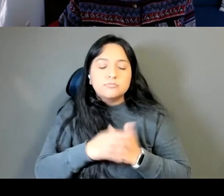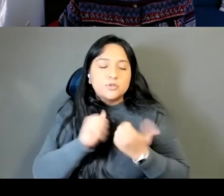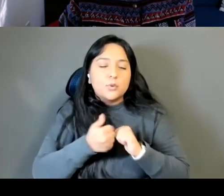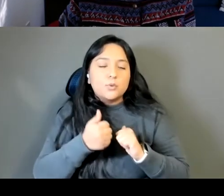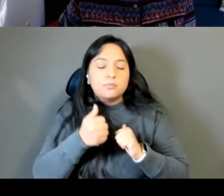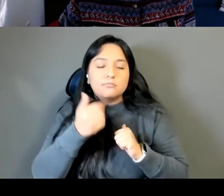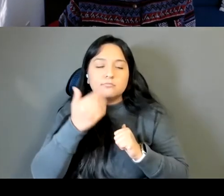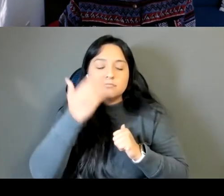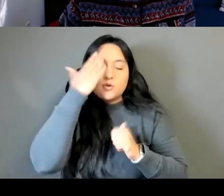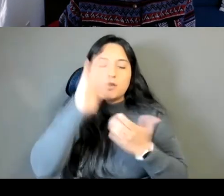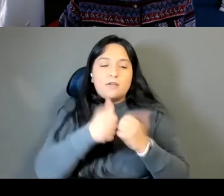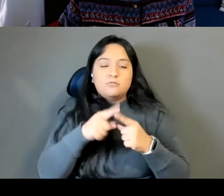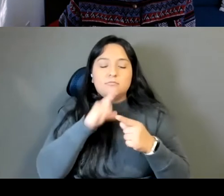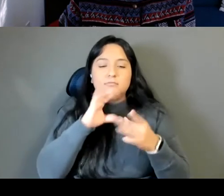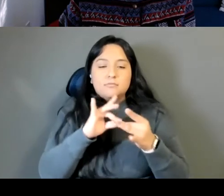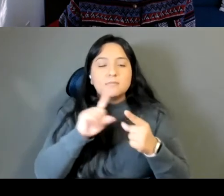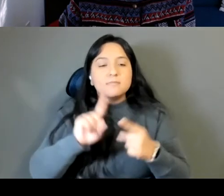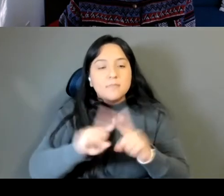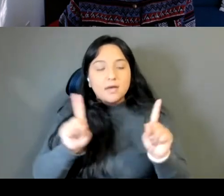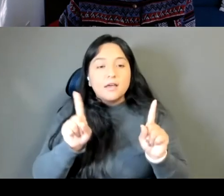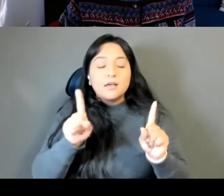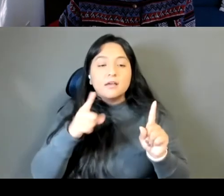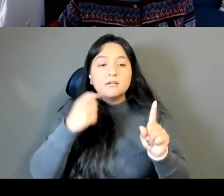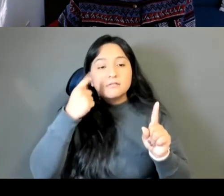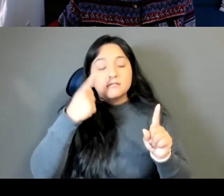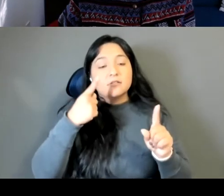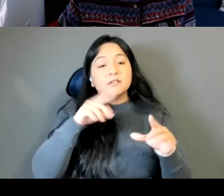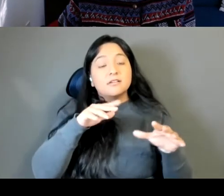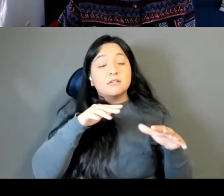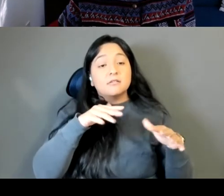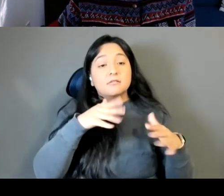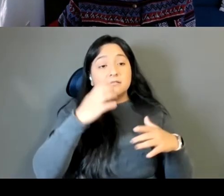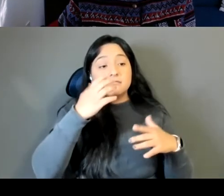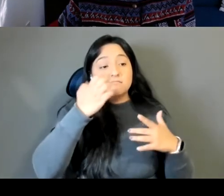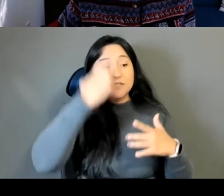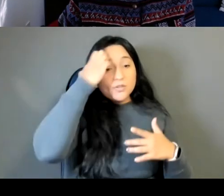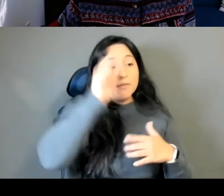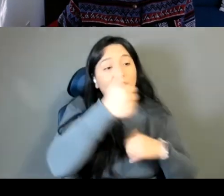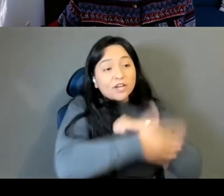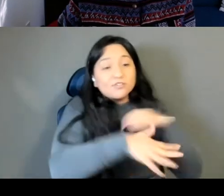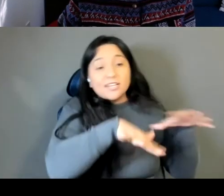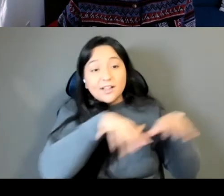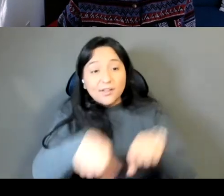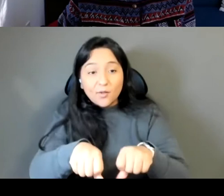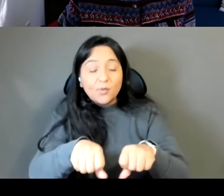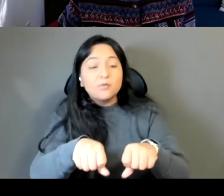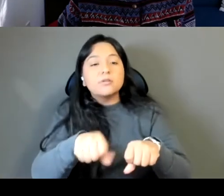something that only exists in the past but is an ongoing present and even actually kind of like an apocalyptic future.